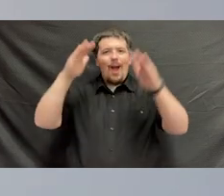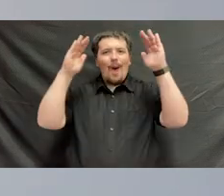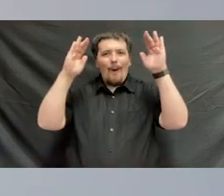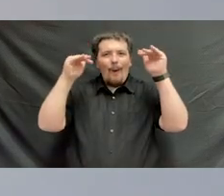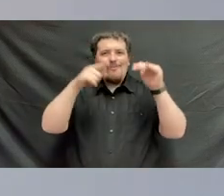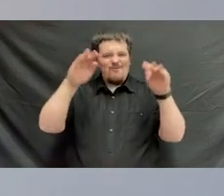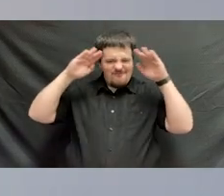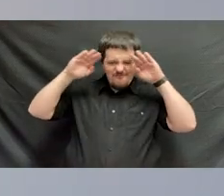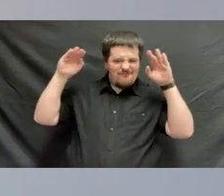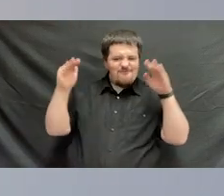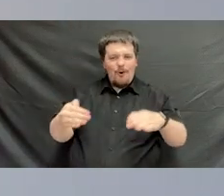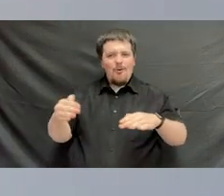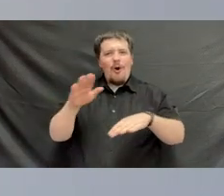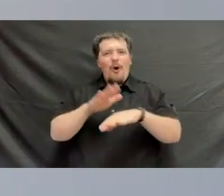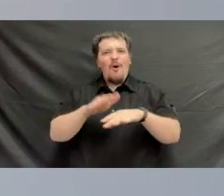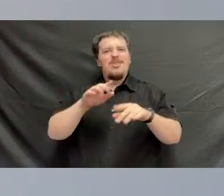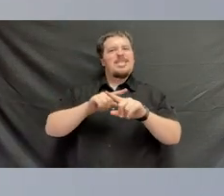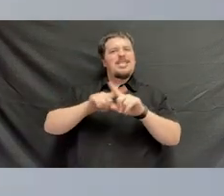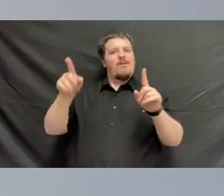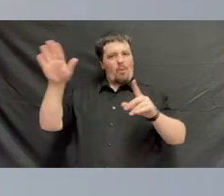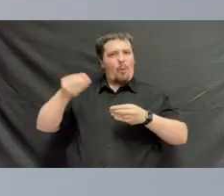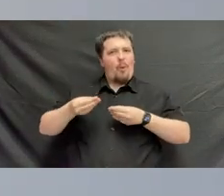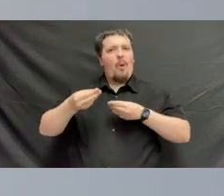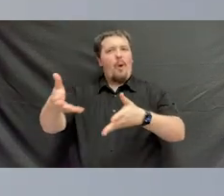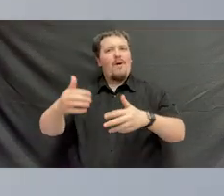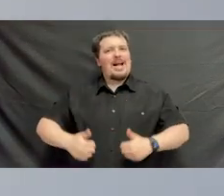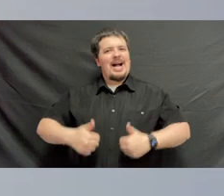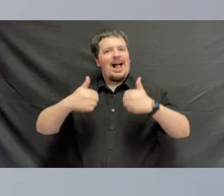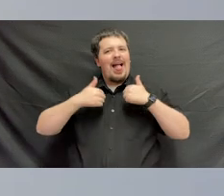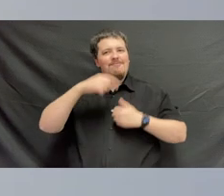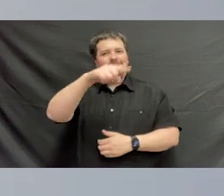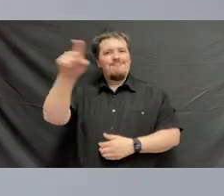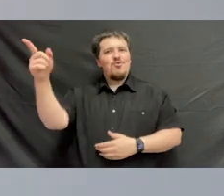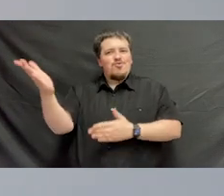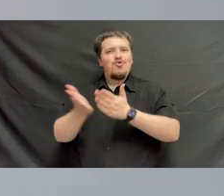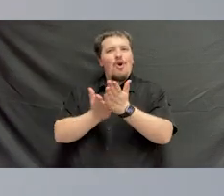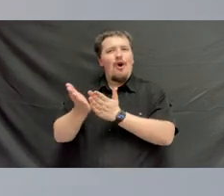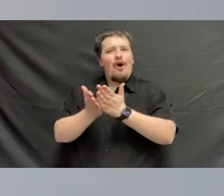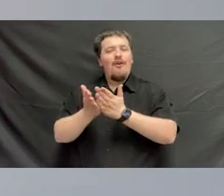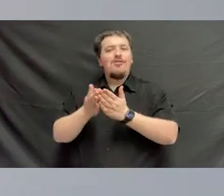I hope that you focus on the difference that you're going to make in the lives of those you serve.